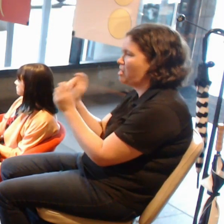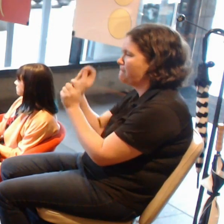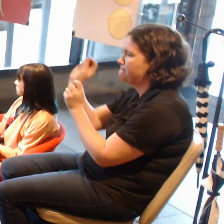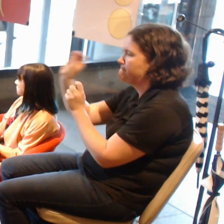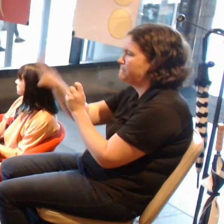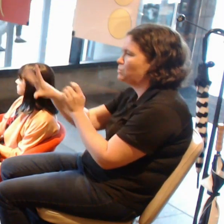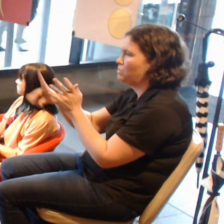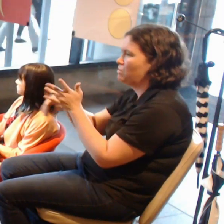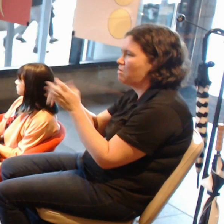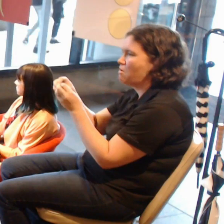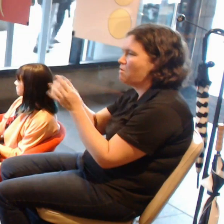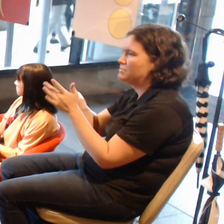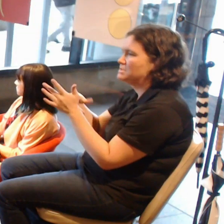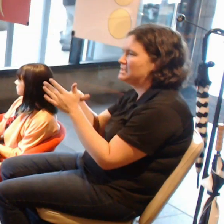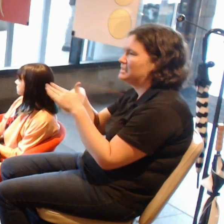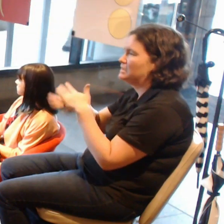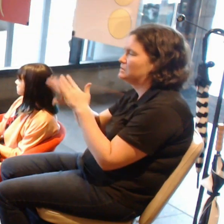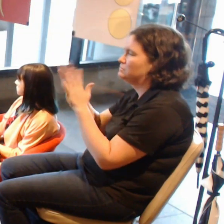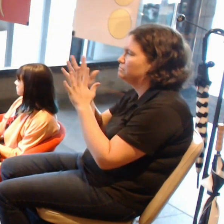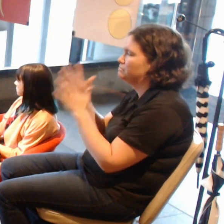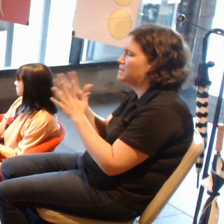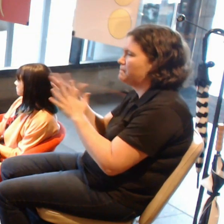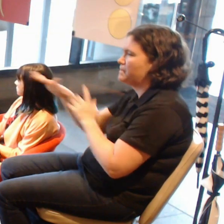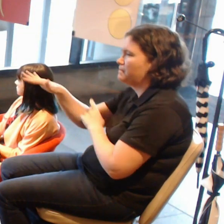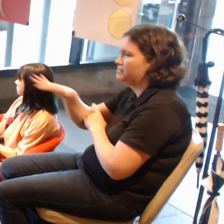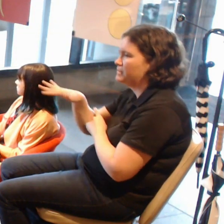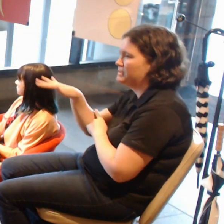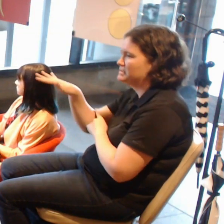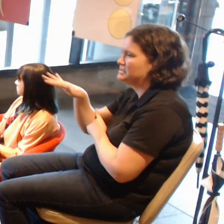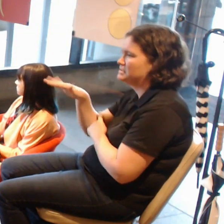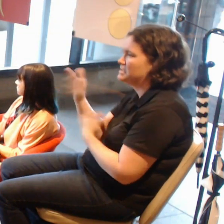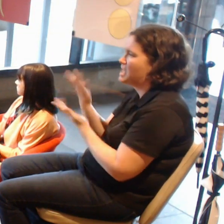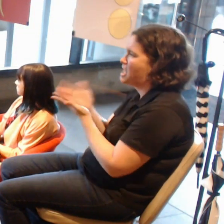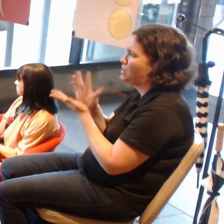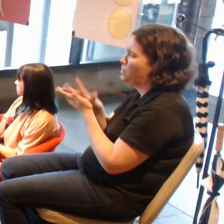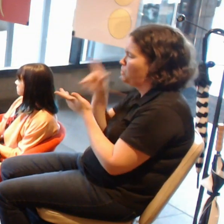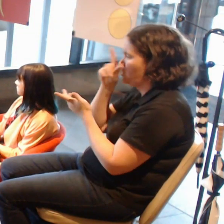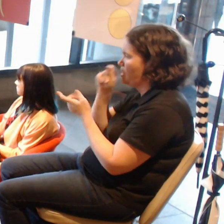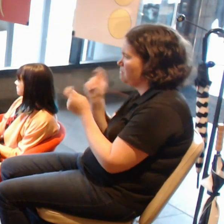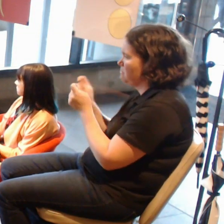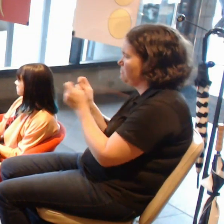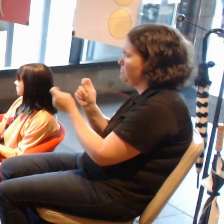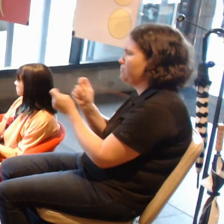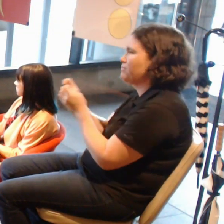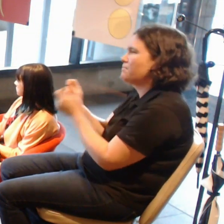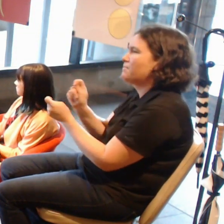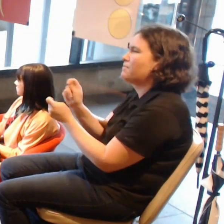but manipulate the viewer and objects in space? Where do you see that fitting into your work? And where do you think that being in a digital realm